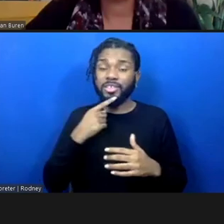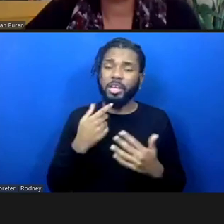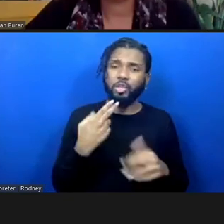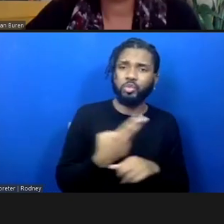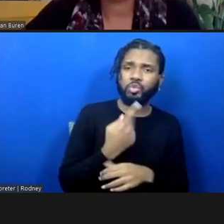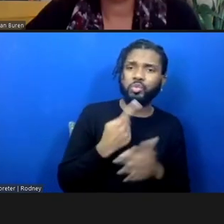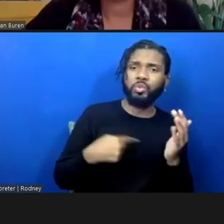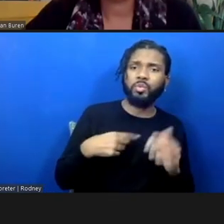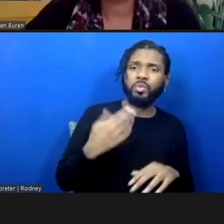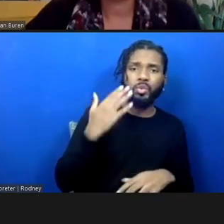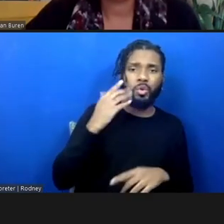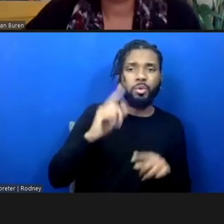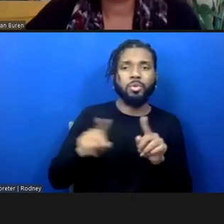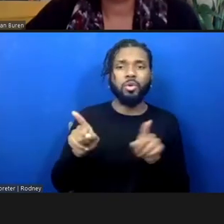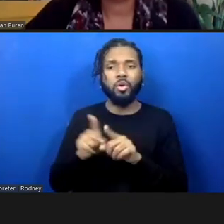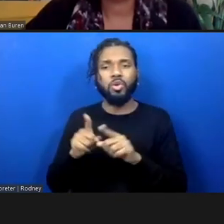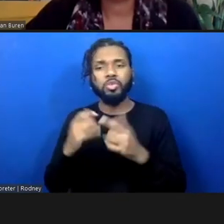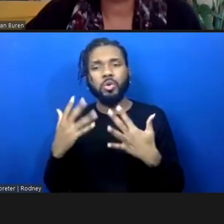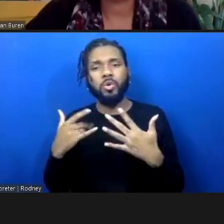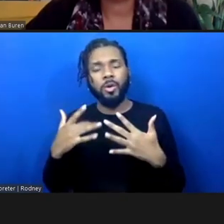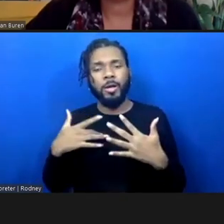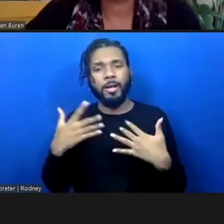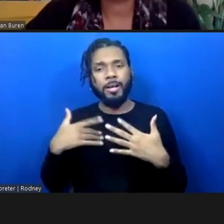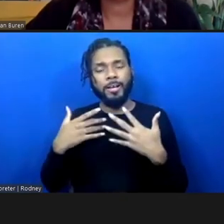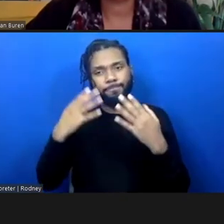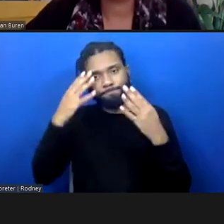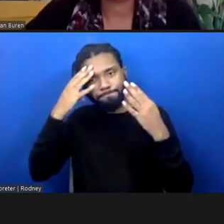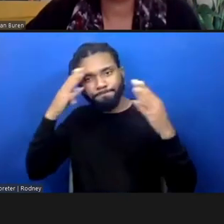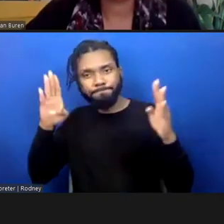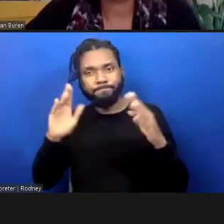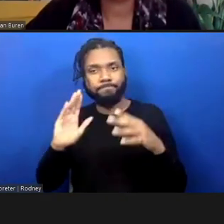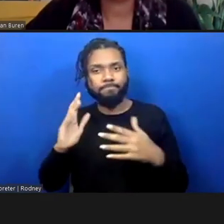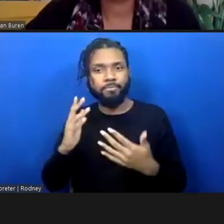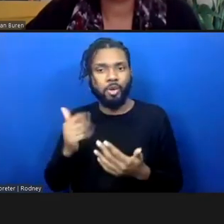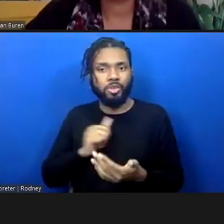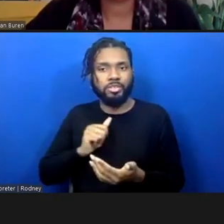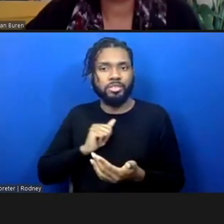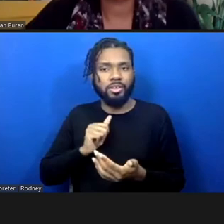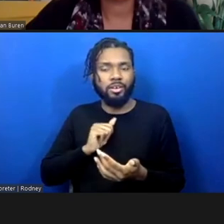ourselves in terms of where our knowledge is coming from, and to think